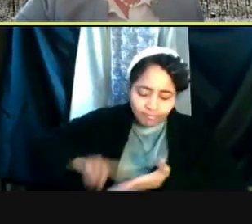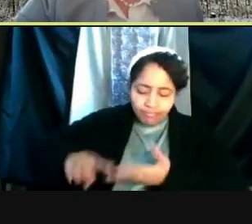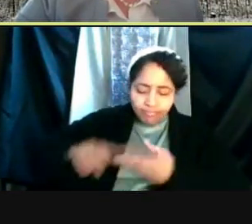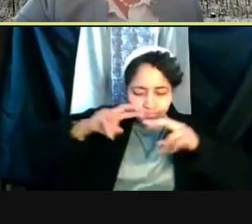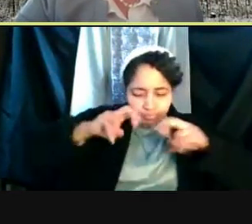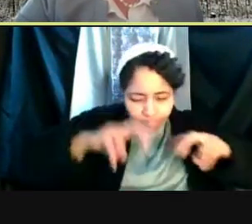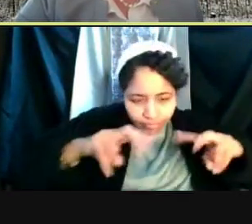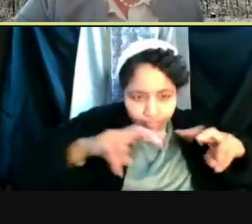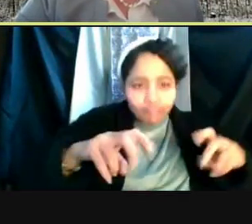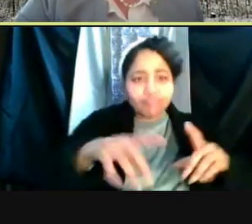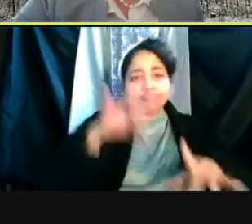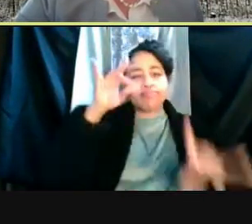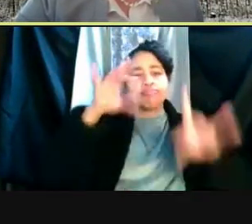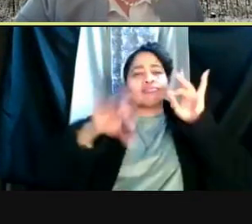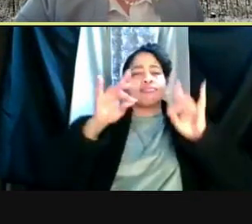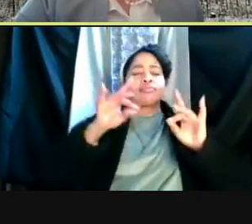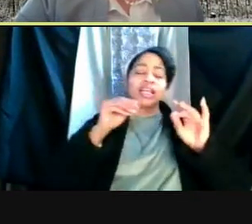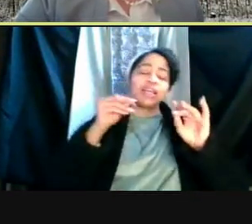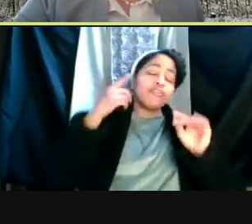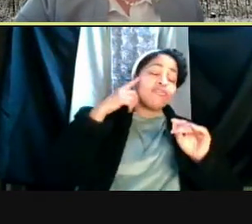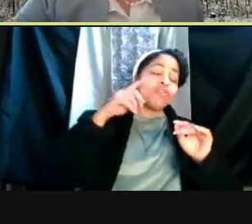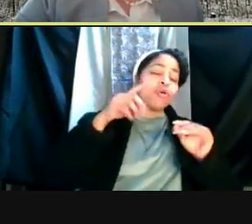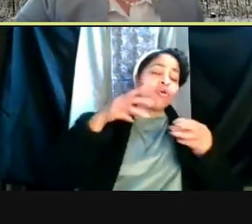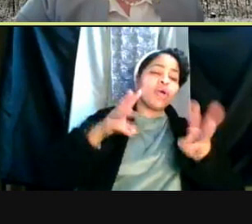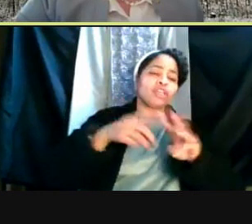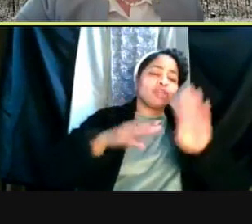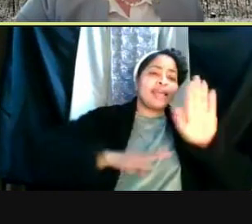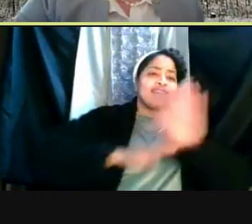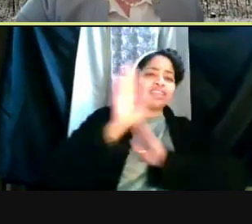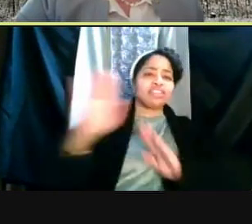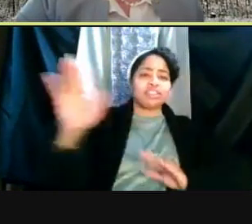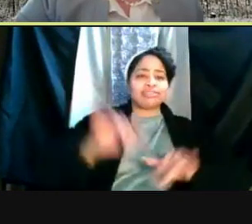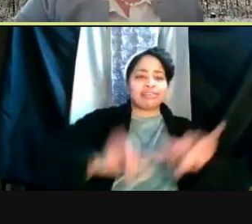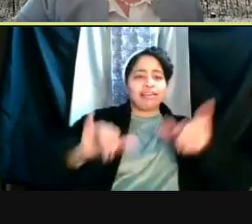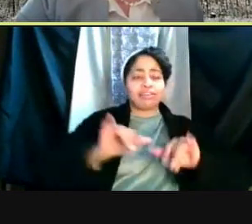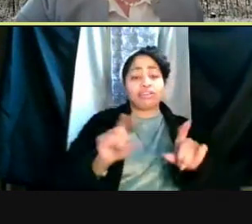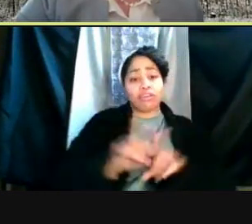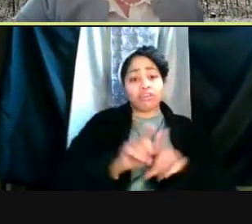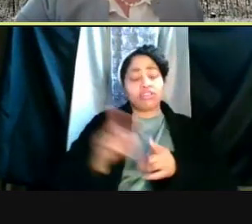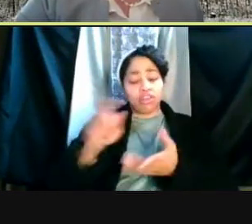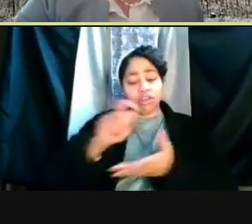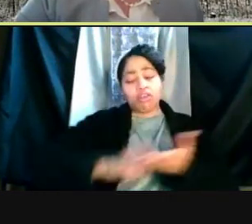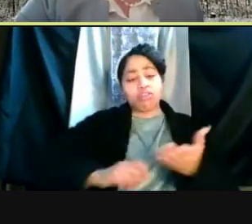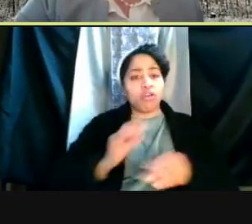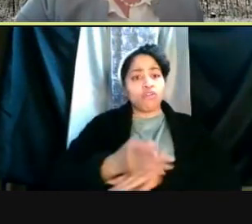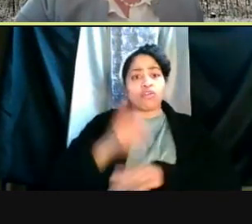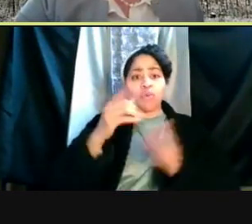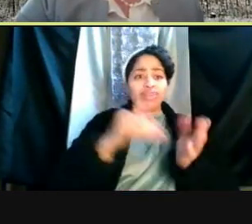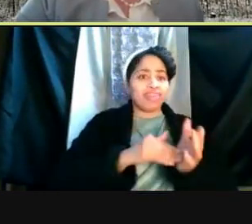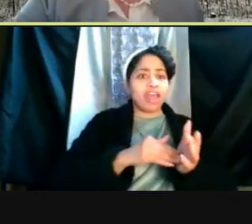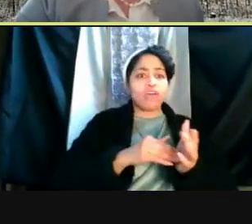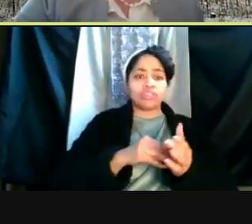to advance their science. To date the U of M researchers have authored over 1,000 COVID-related research publications